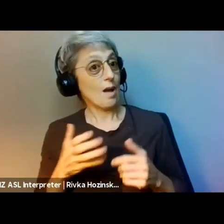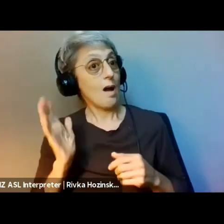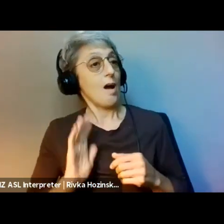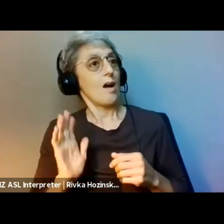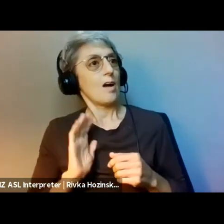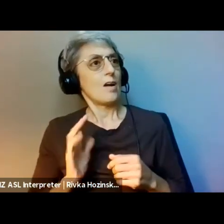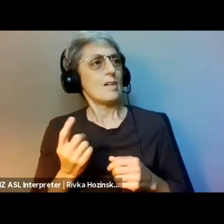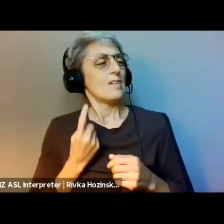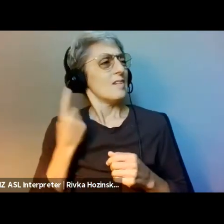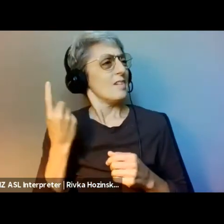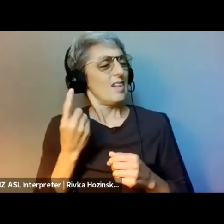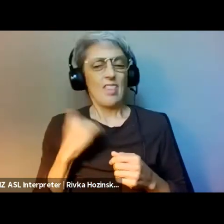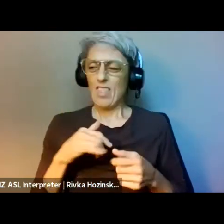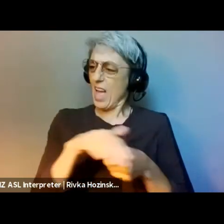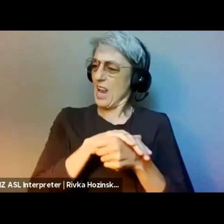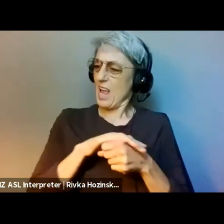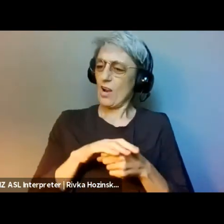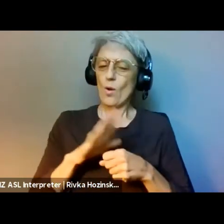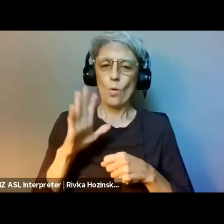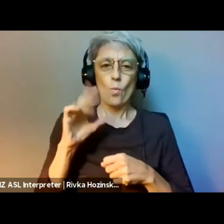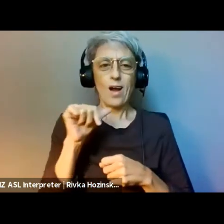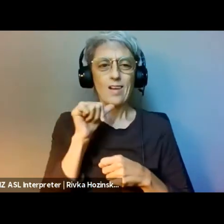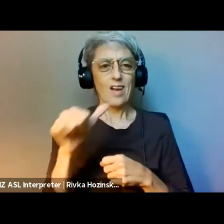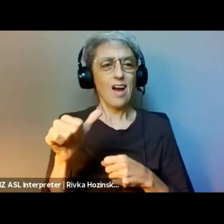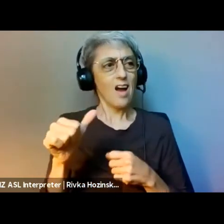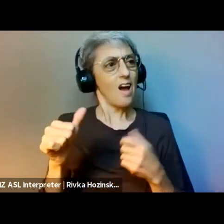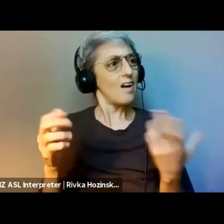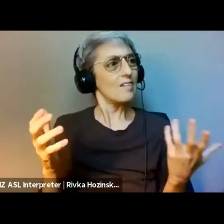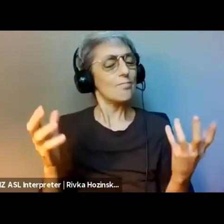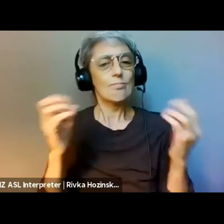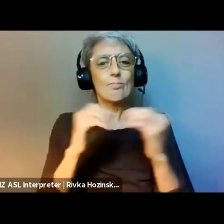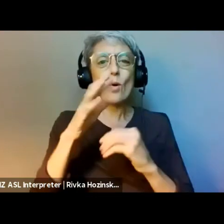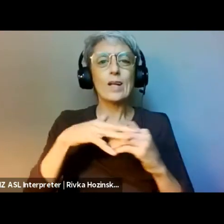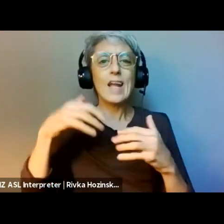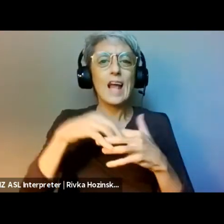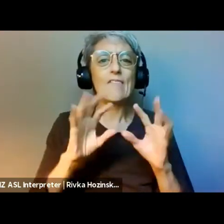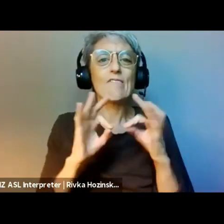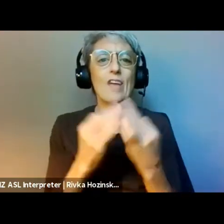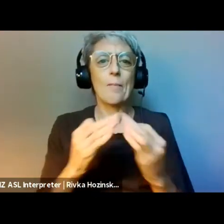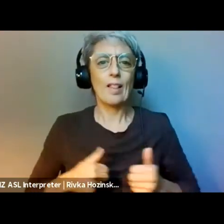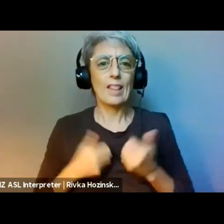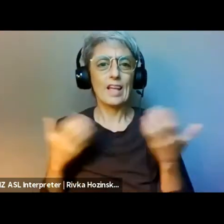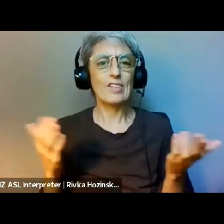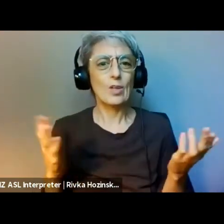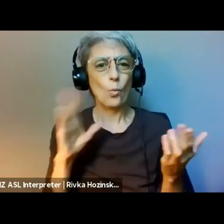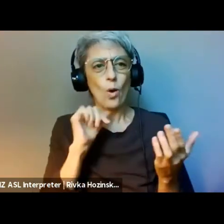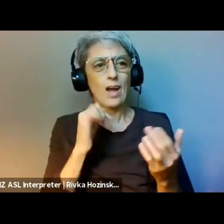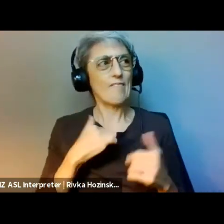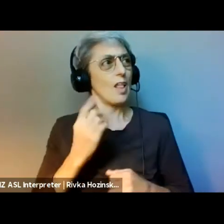To ground our conversation about the cultural economy we want, I think it's important to understand some